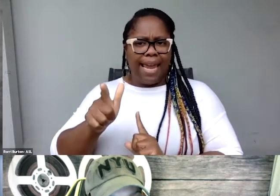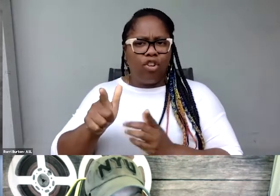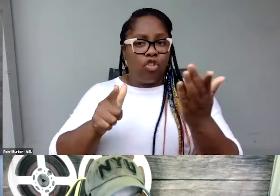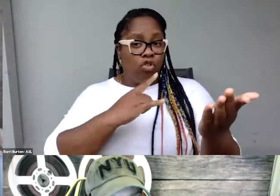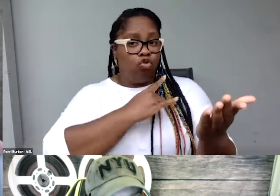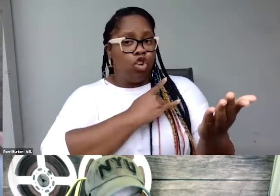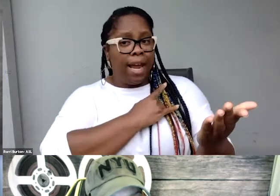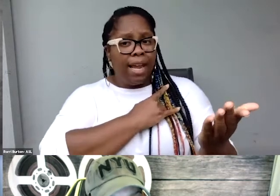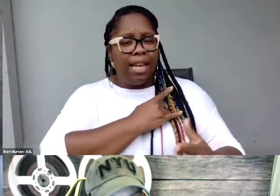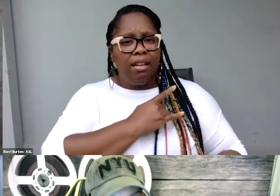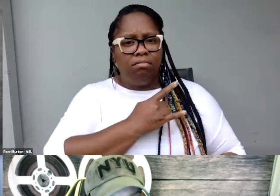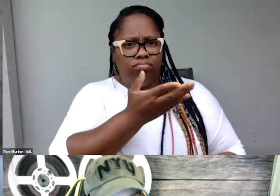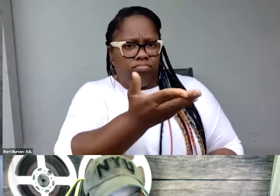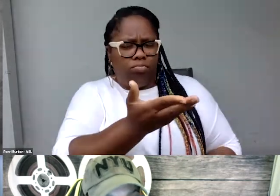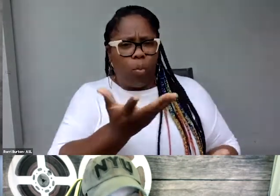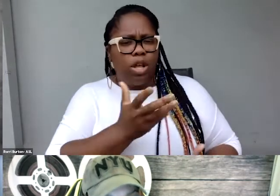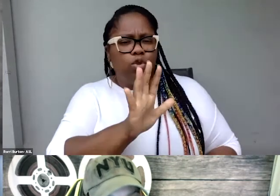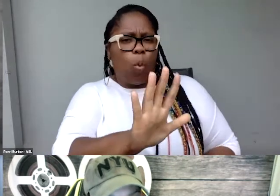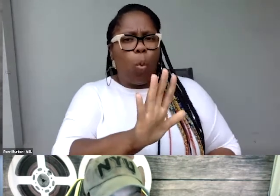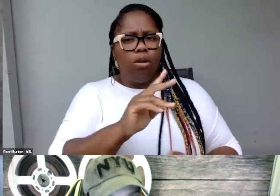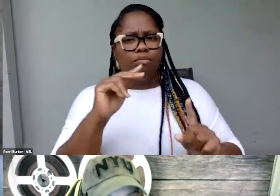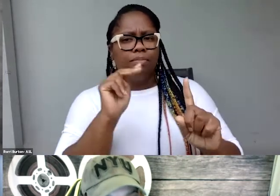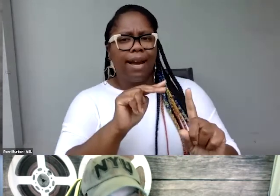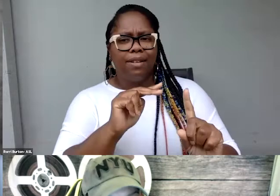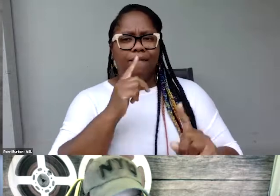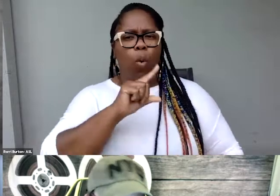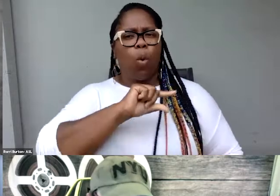What do you view quality captioning as?